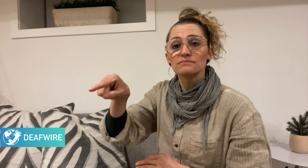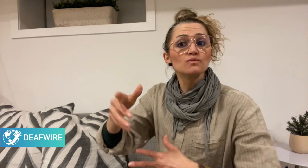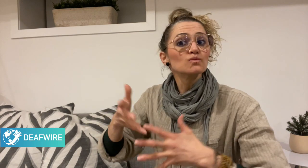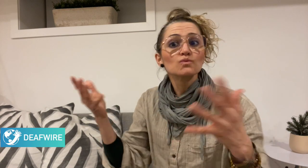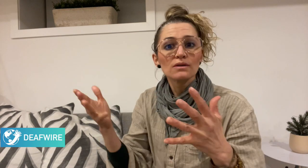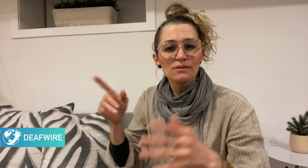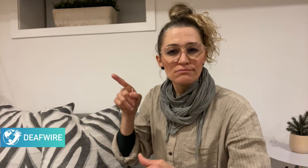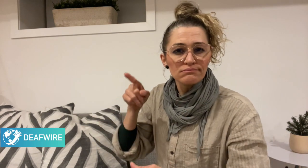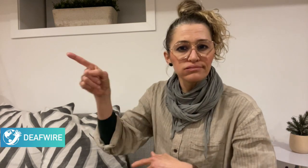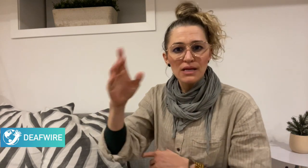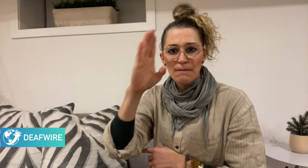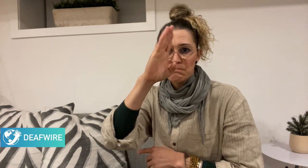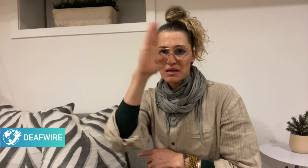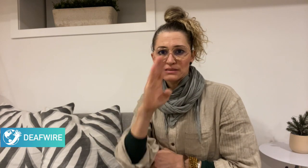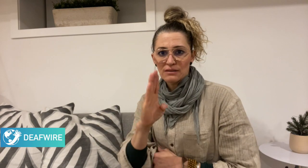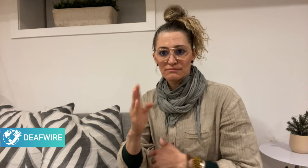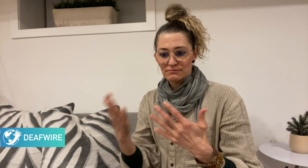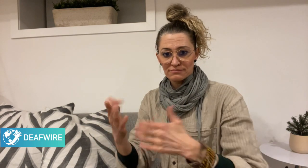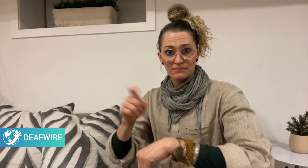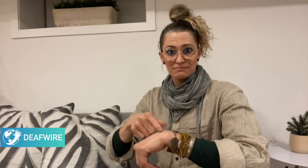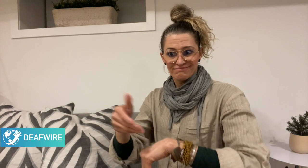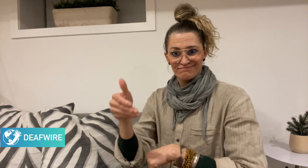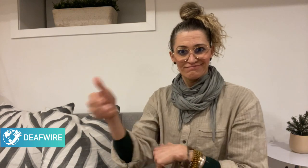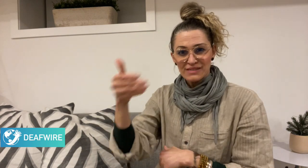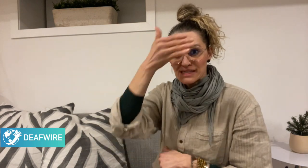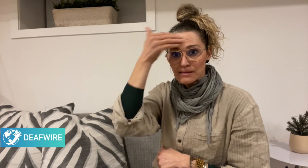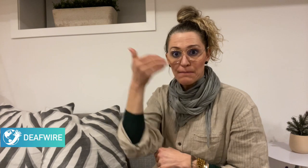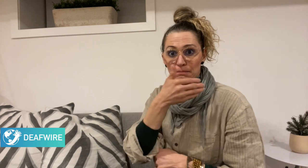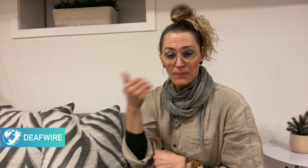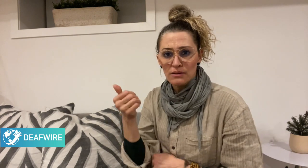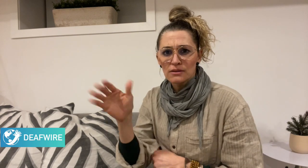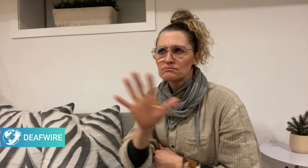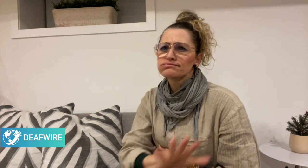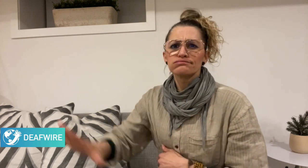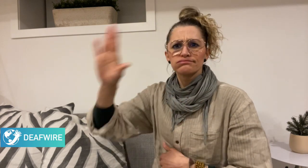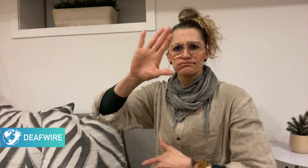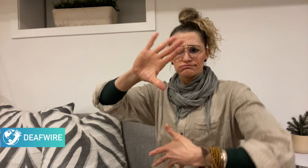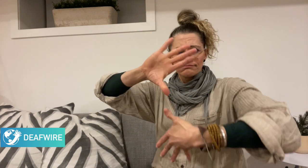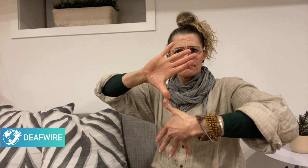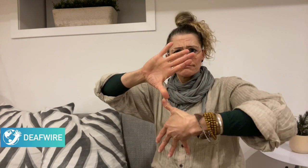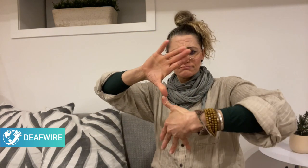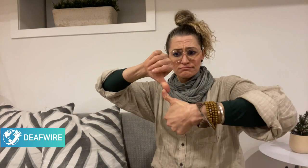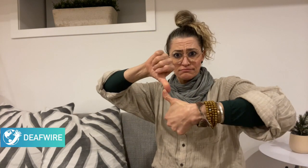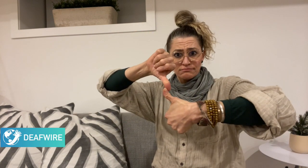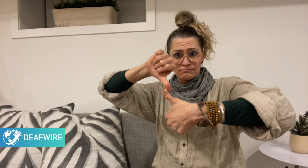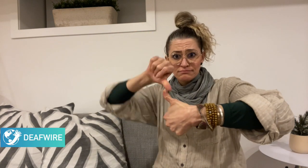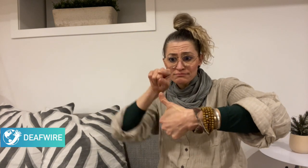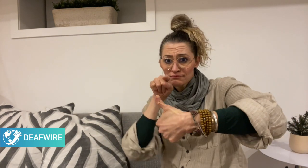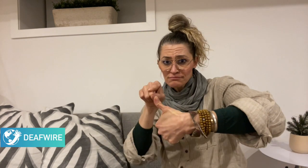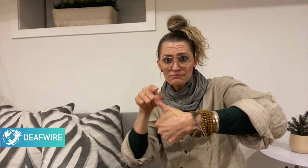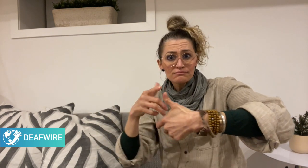in Brazil this summer. Brazil will be the first country